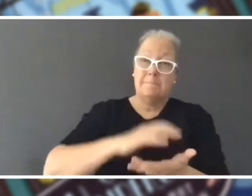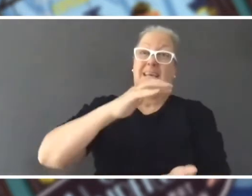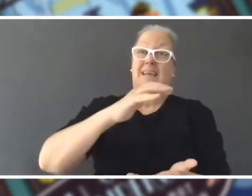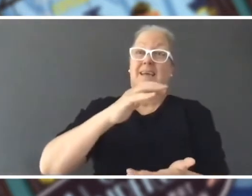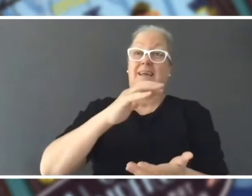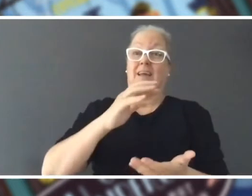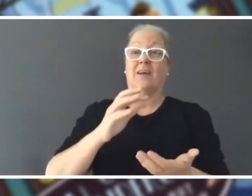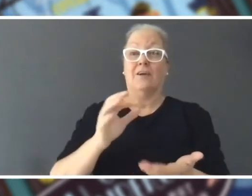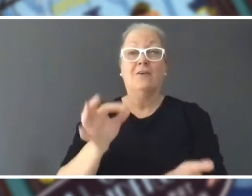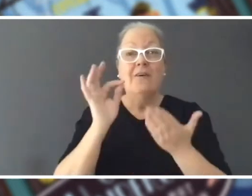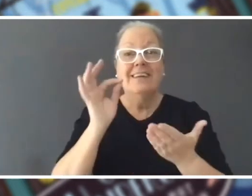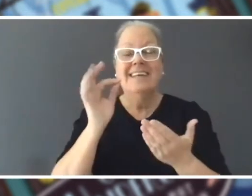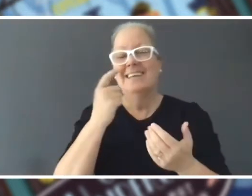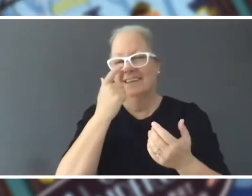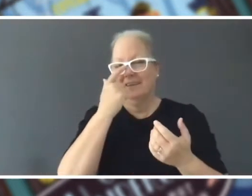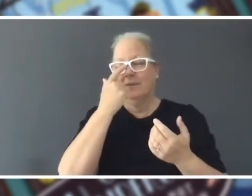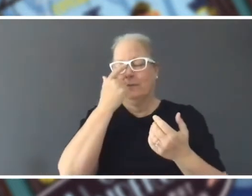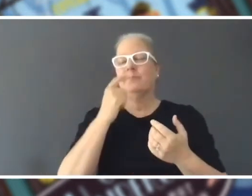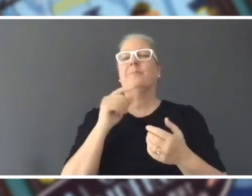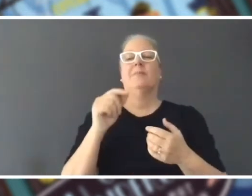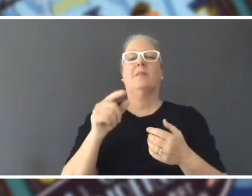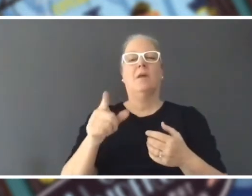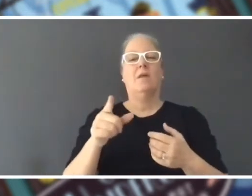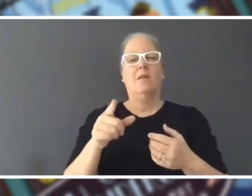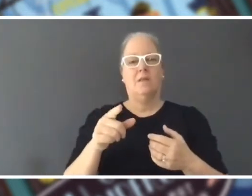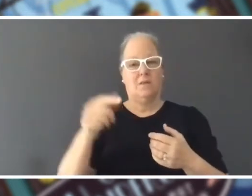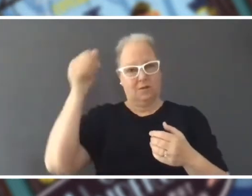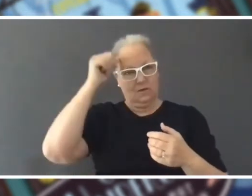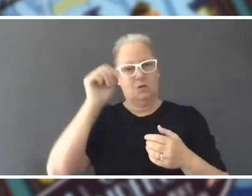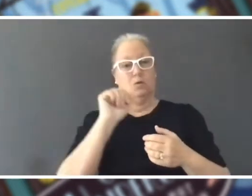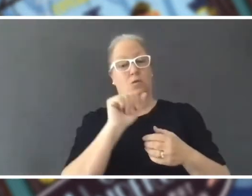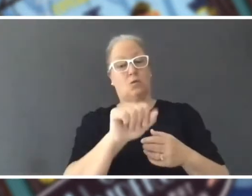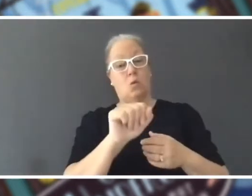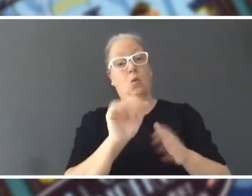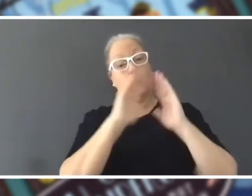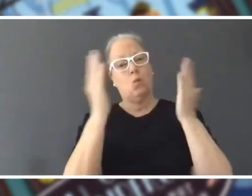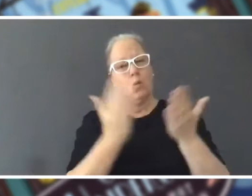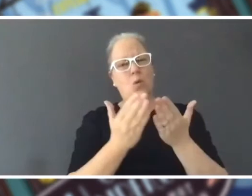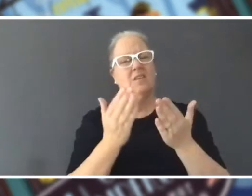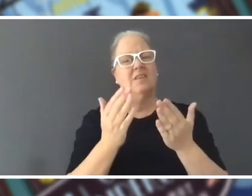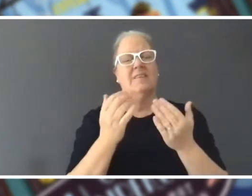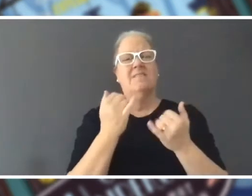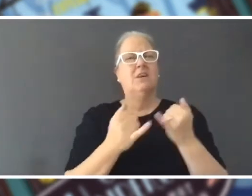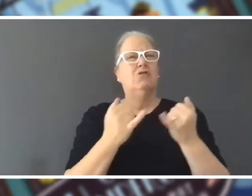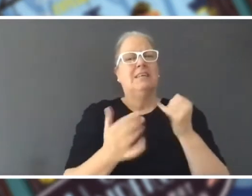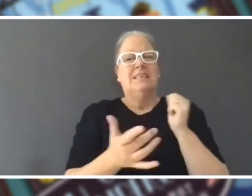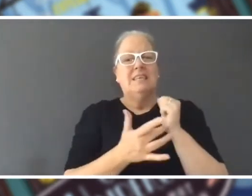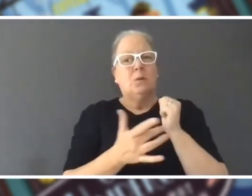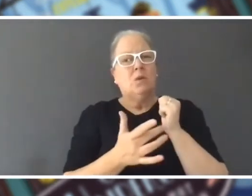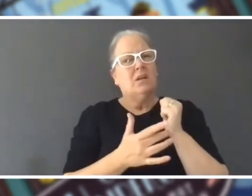So, when the worlds are quite technical like yours, and we can't have any spoilers here, but they are quite technical worlds beyond